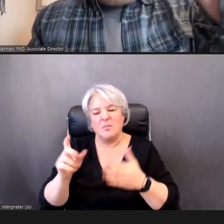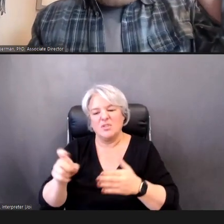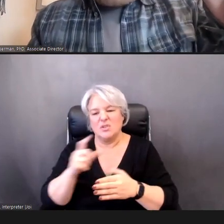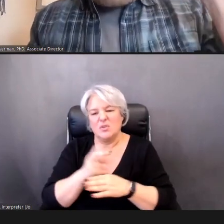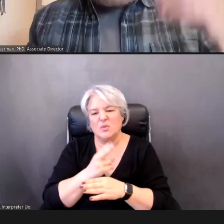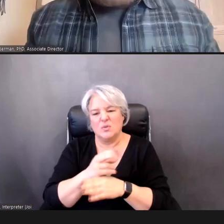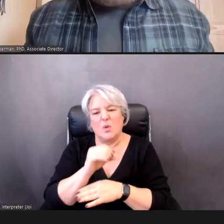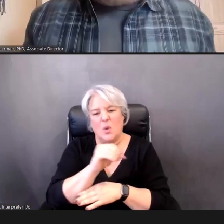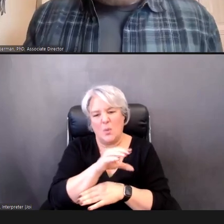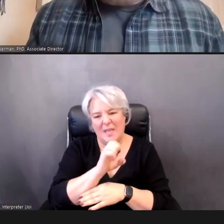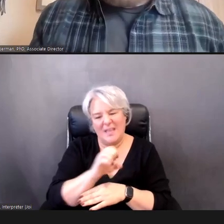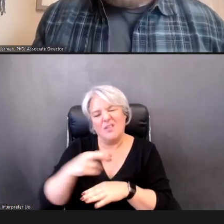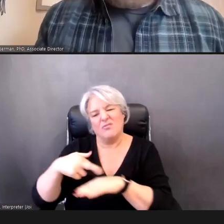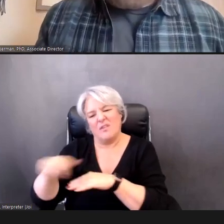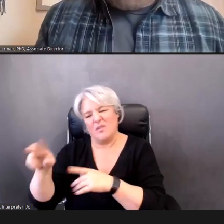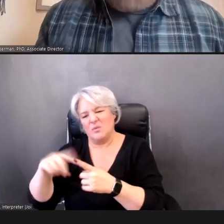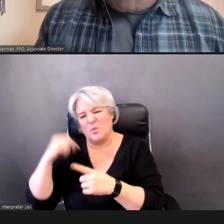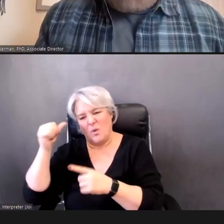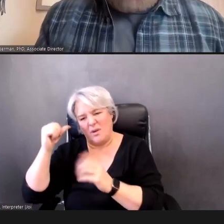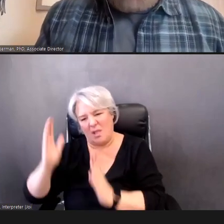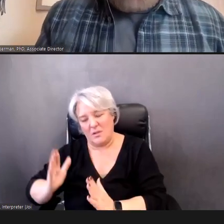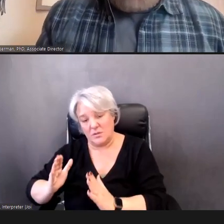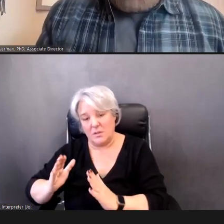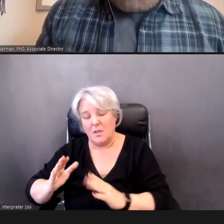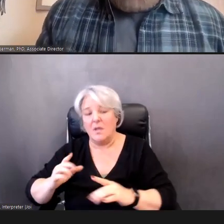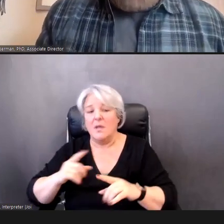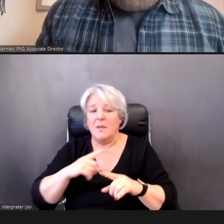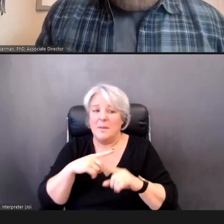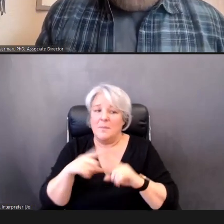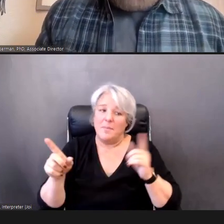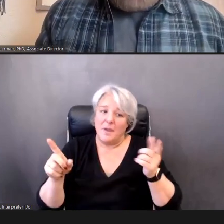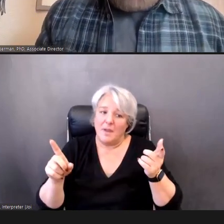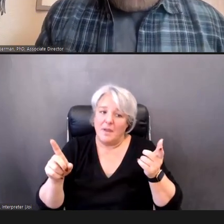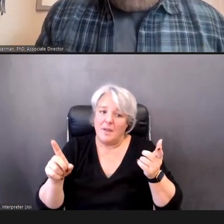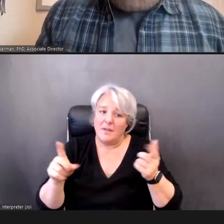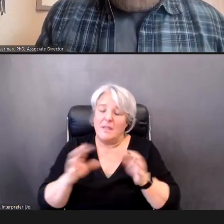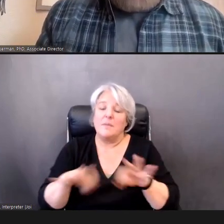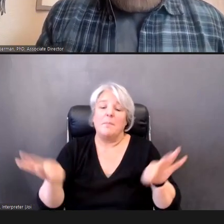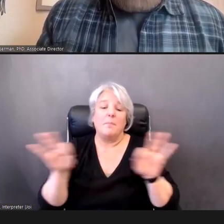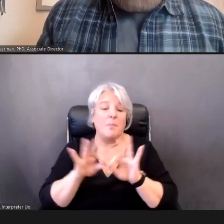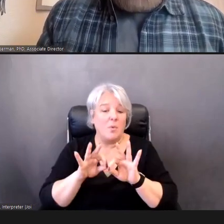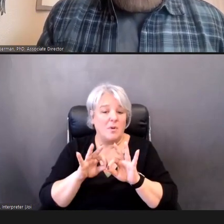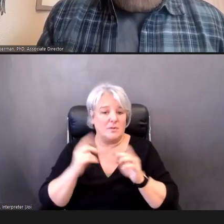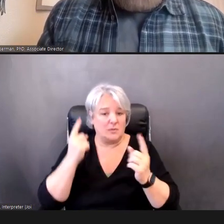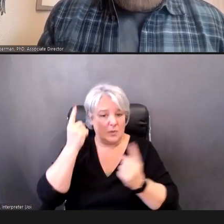But there's a really important point here: And -- I know we'll sound like a broken record -- but, again, that